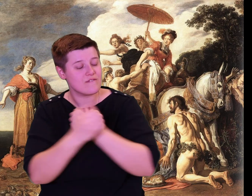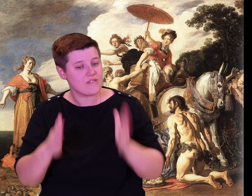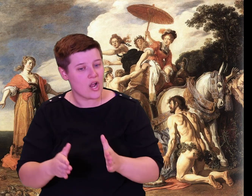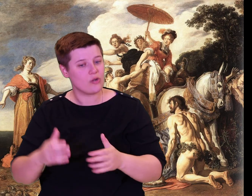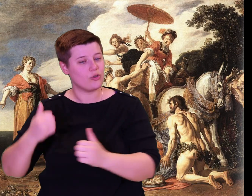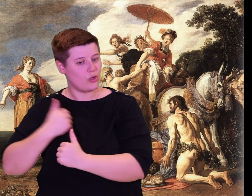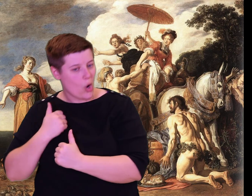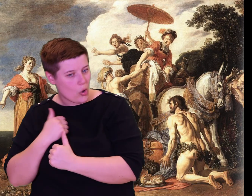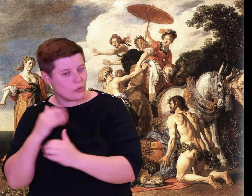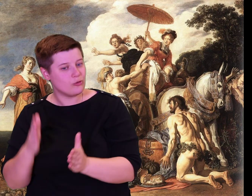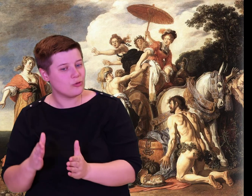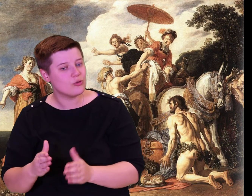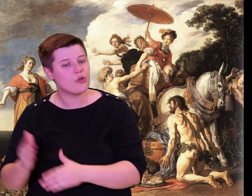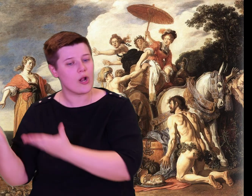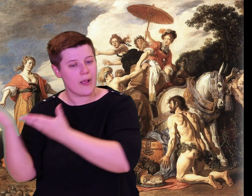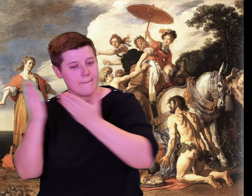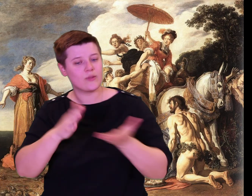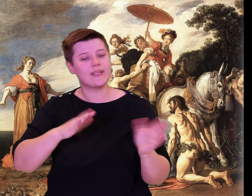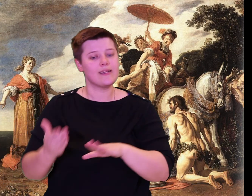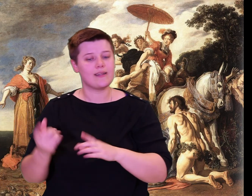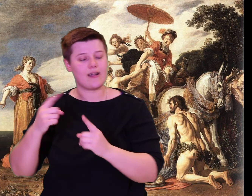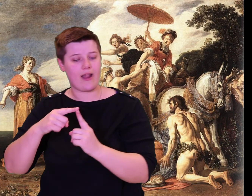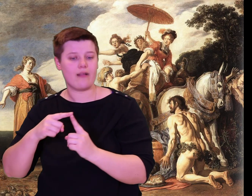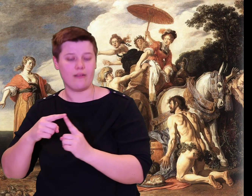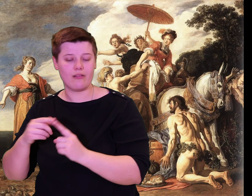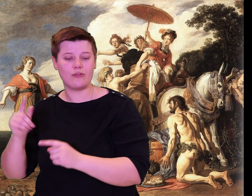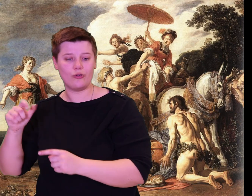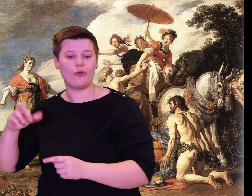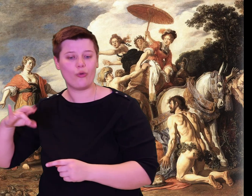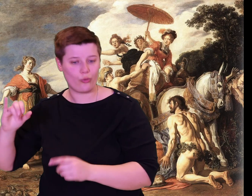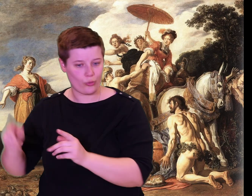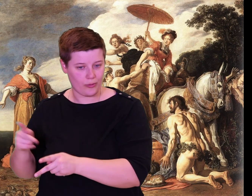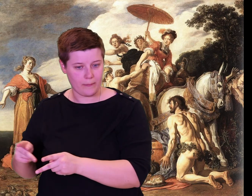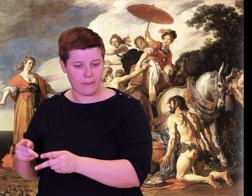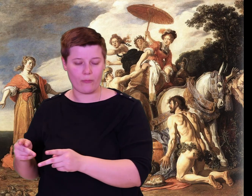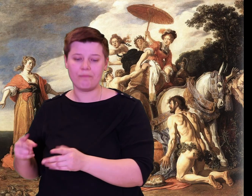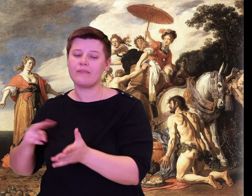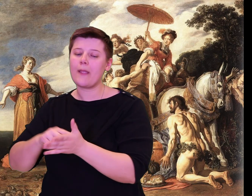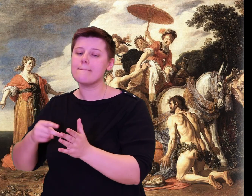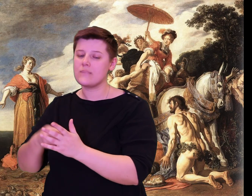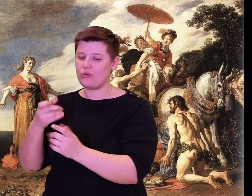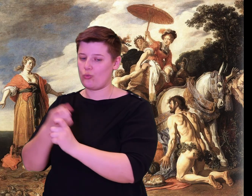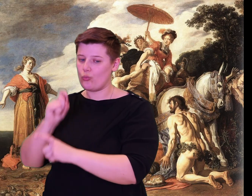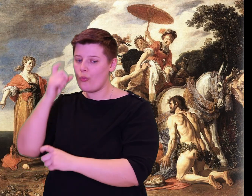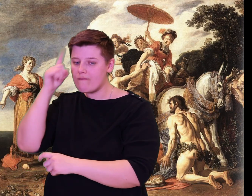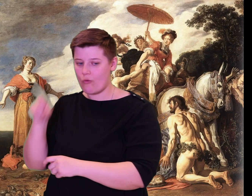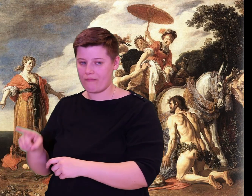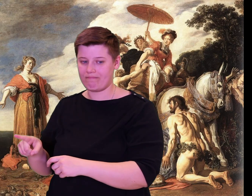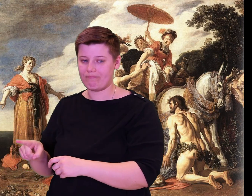Some said, "We ought to strike the wood with swords!" Others said, "Drag it higher